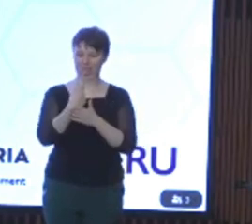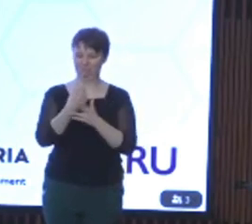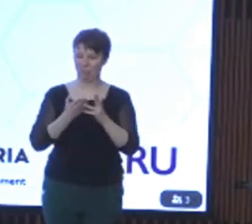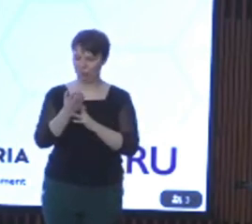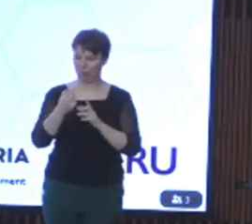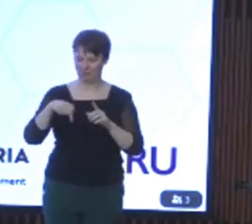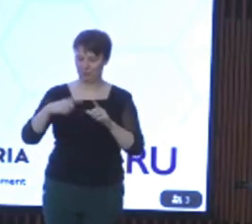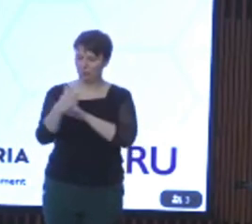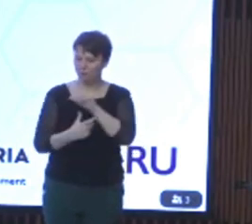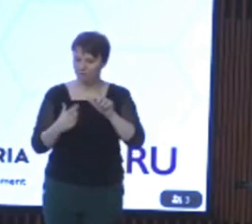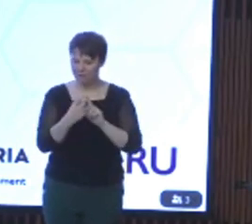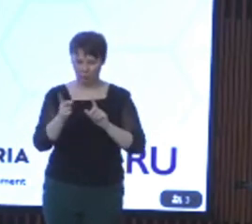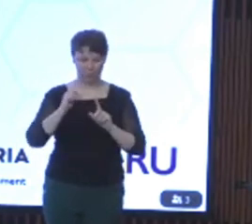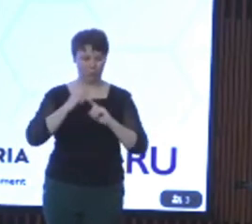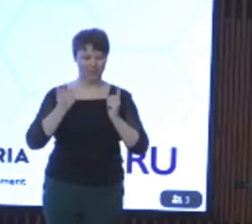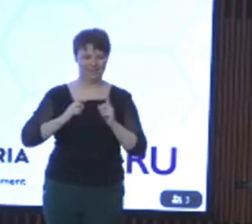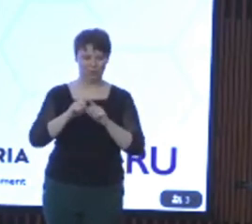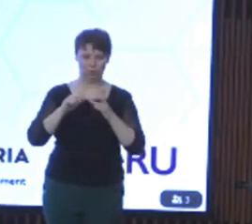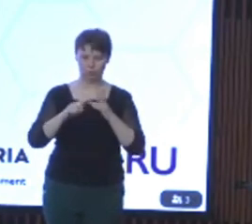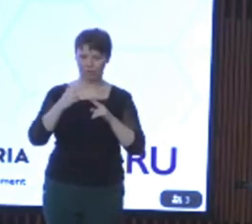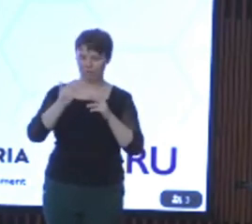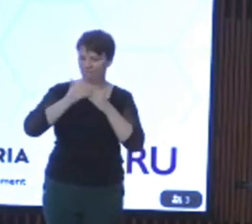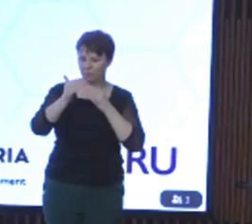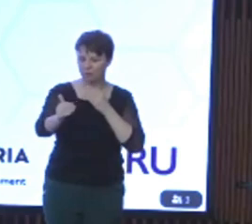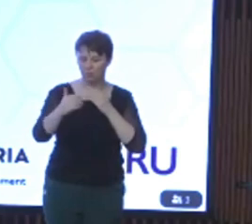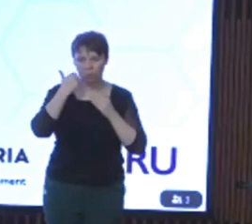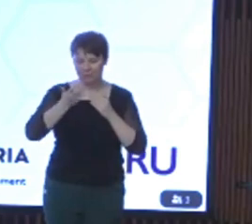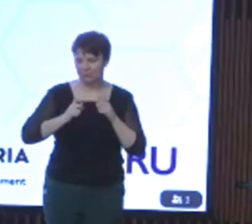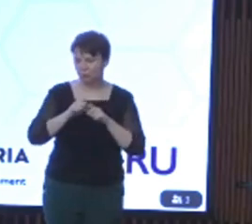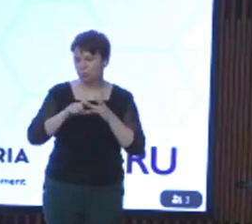need to do together to focus our efforts. There is always more to do and I look forward to working in